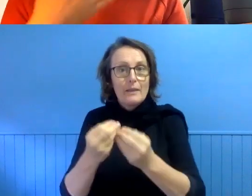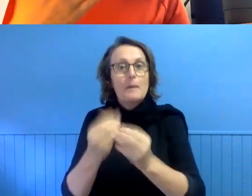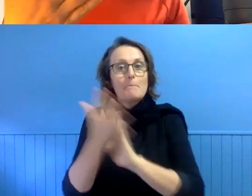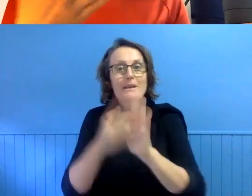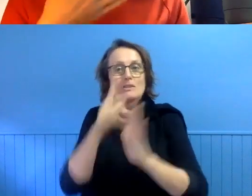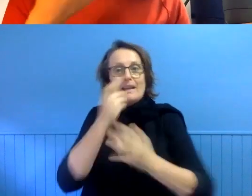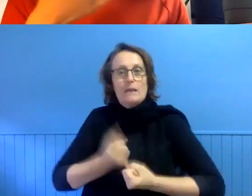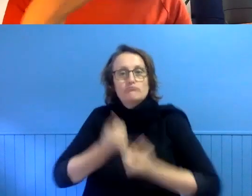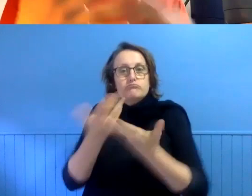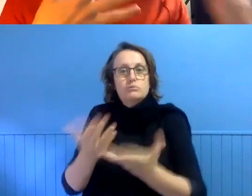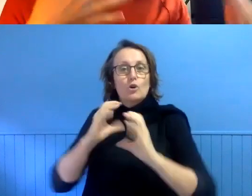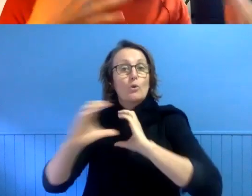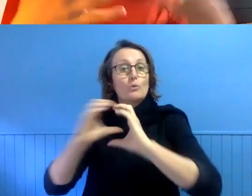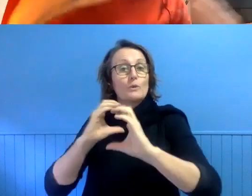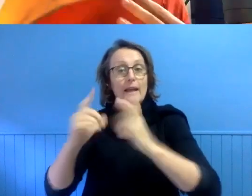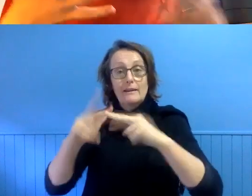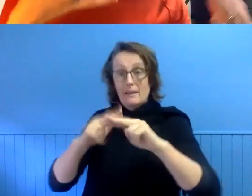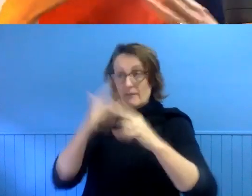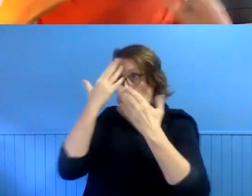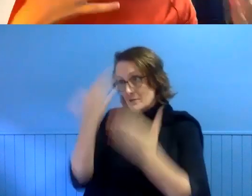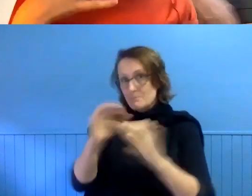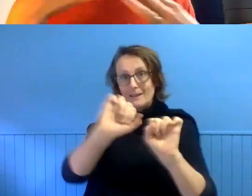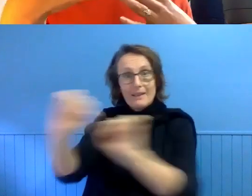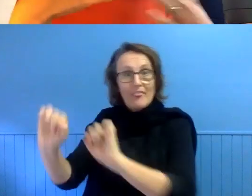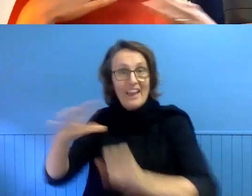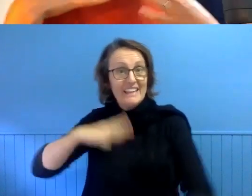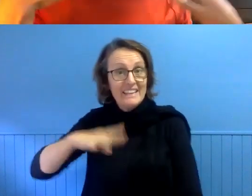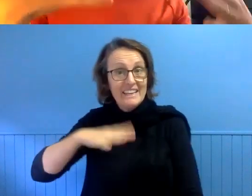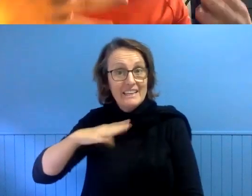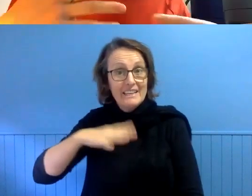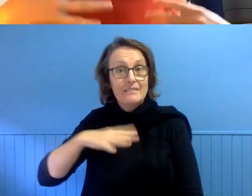and if you respect others' needs then you can give them what you can